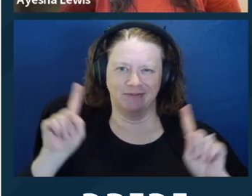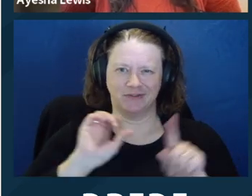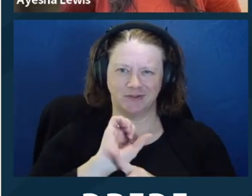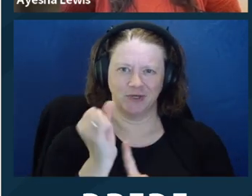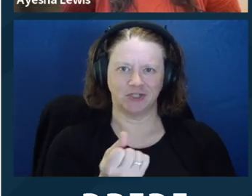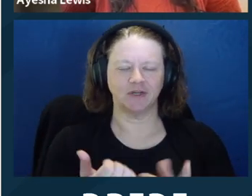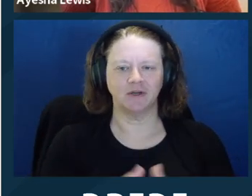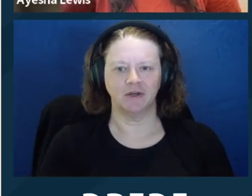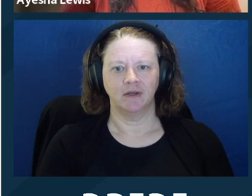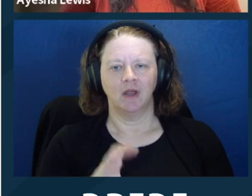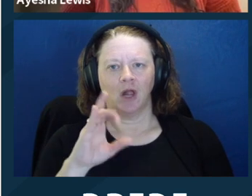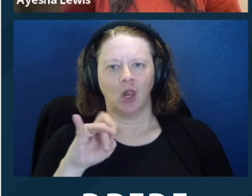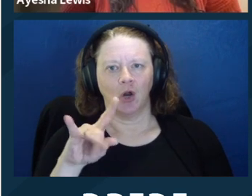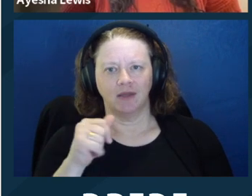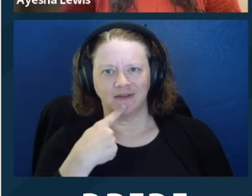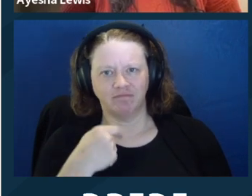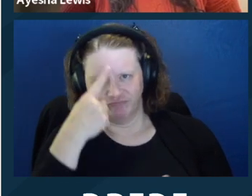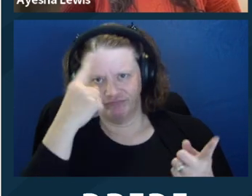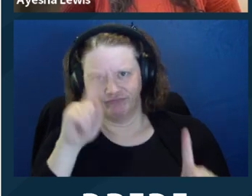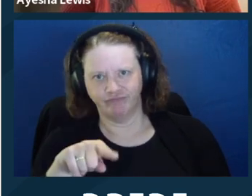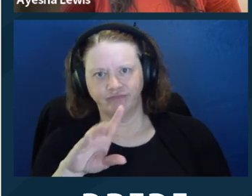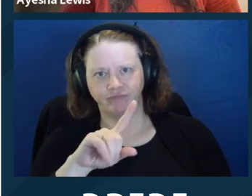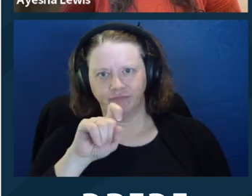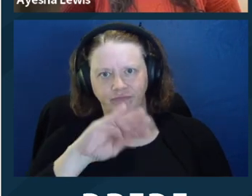situation has already occurred, we're talking about a different case.